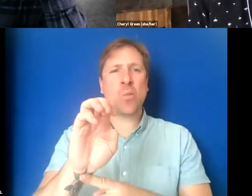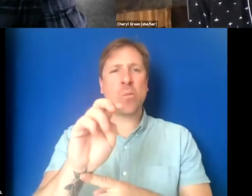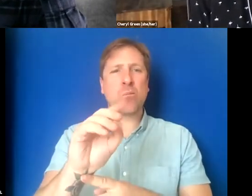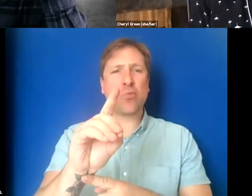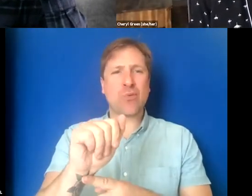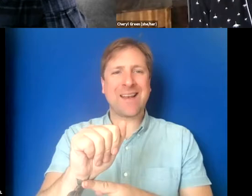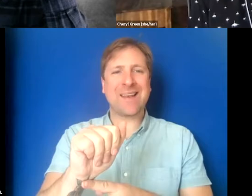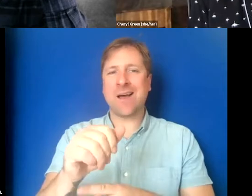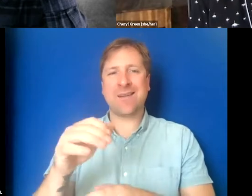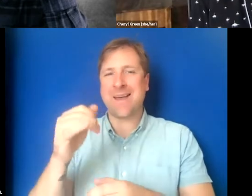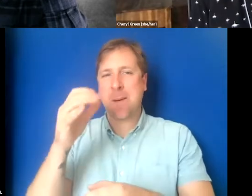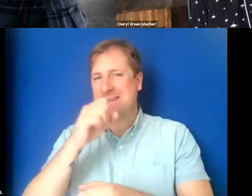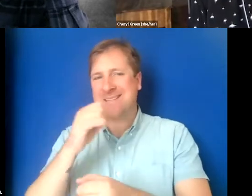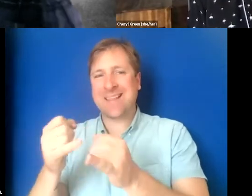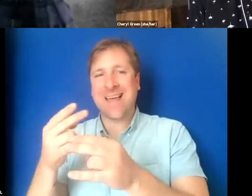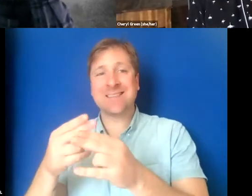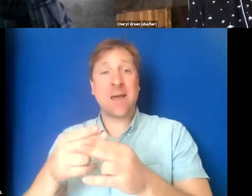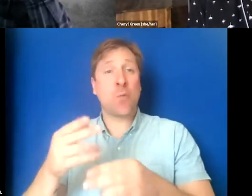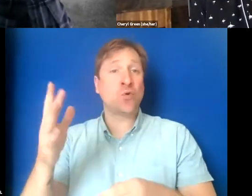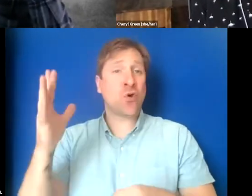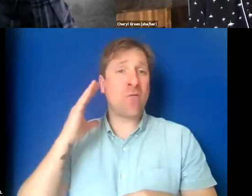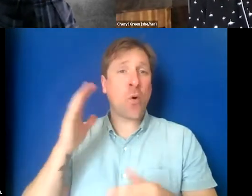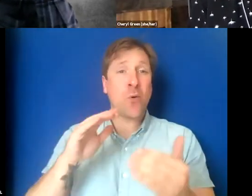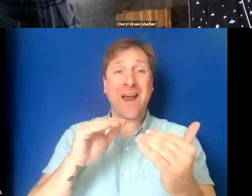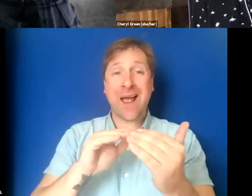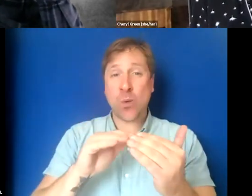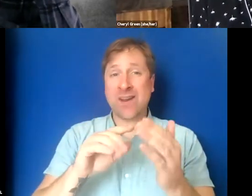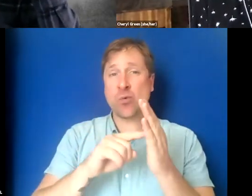who was our former Equity and Representation team lead.